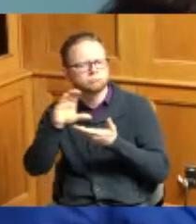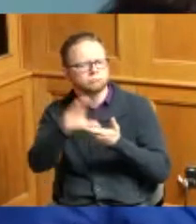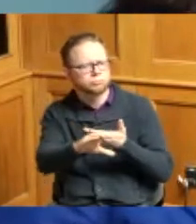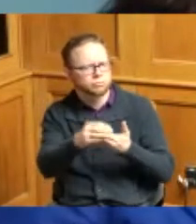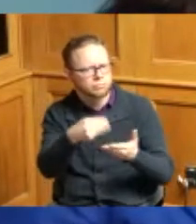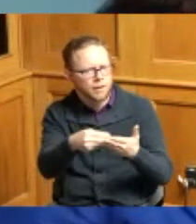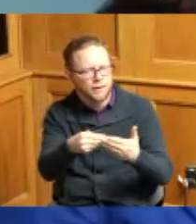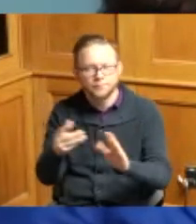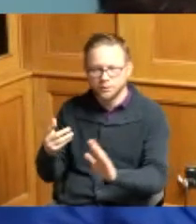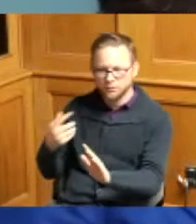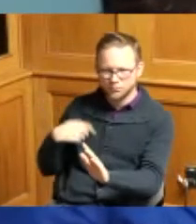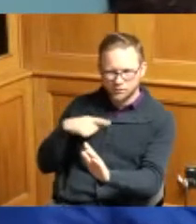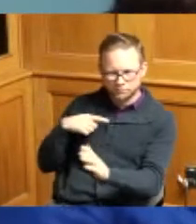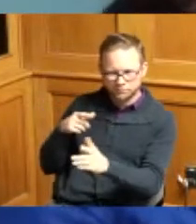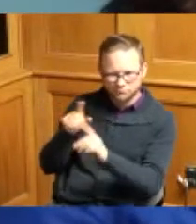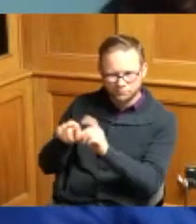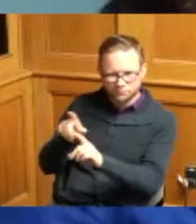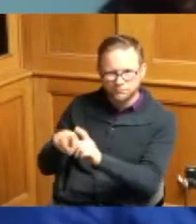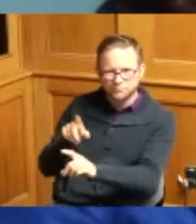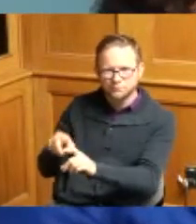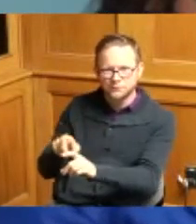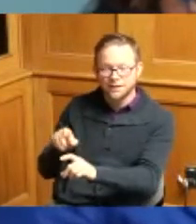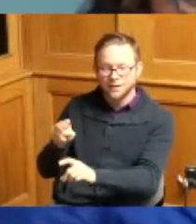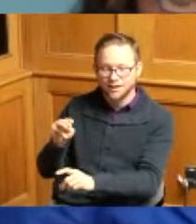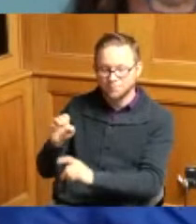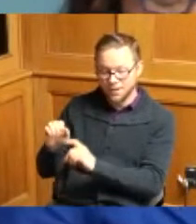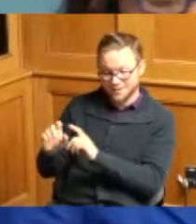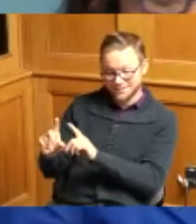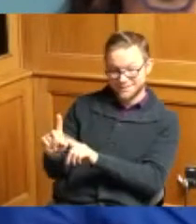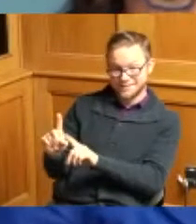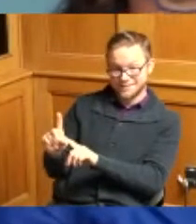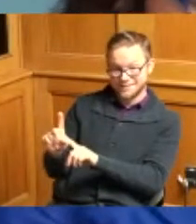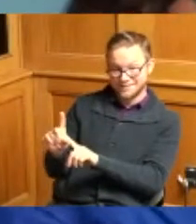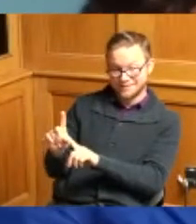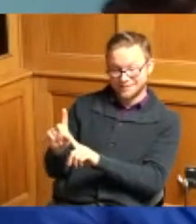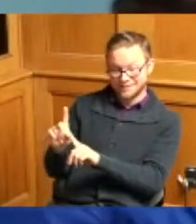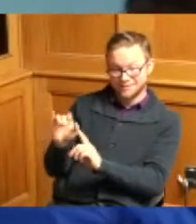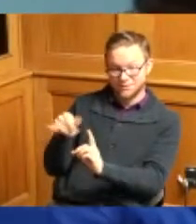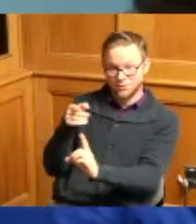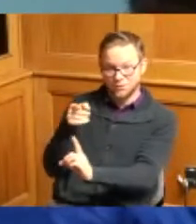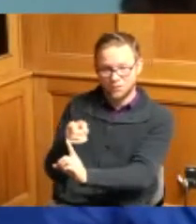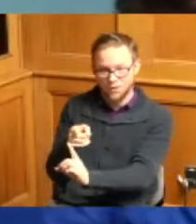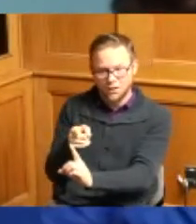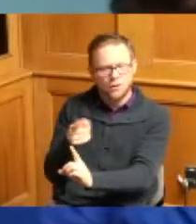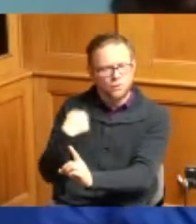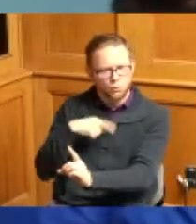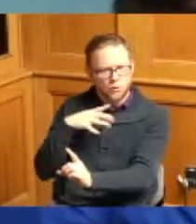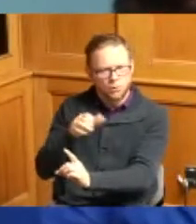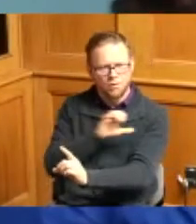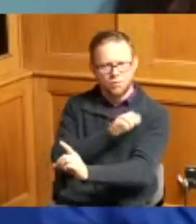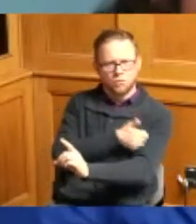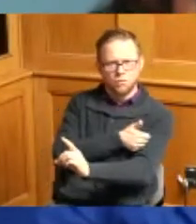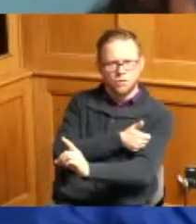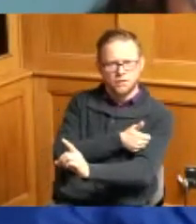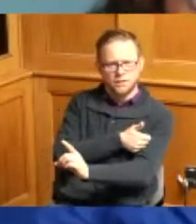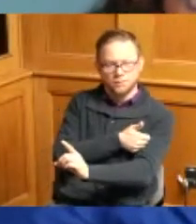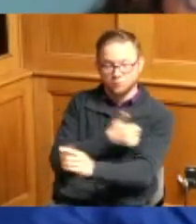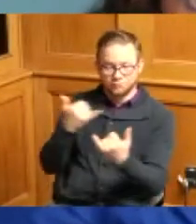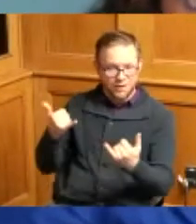able to ask about MSD in terms of giving us the authority we don't right now have the authority